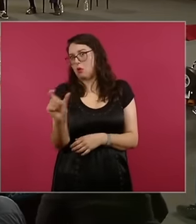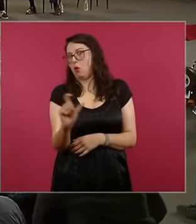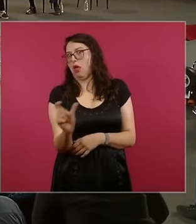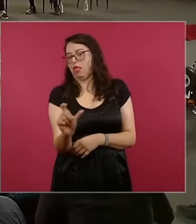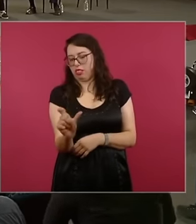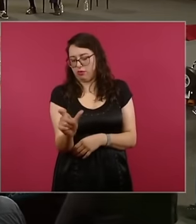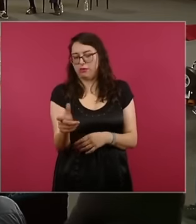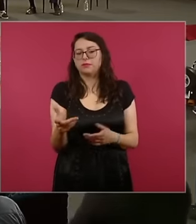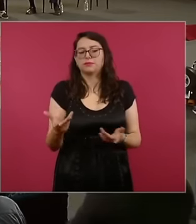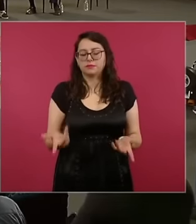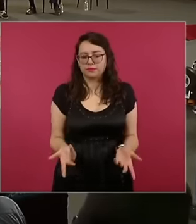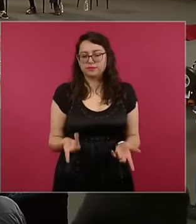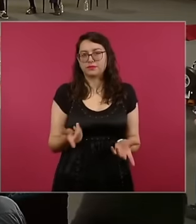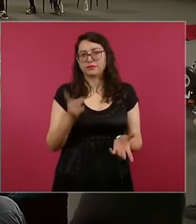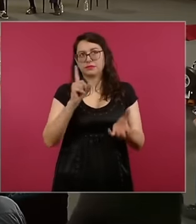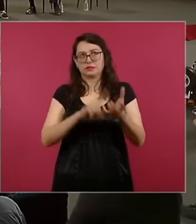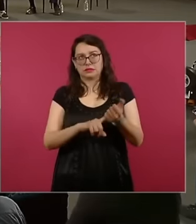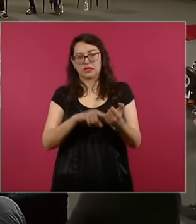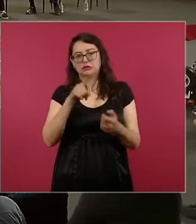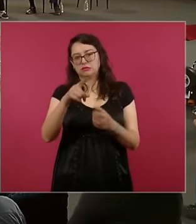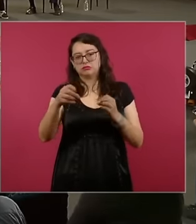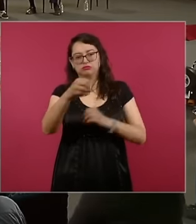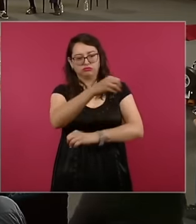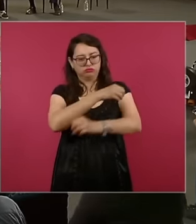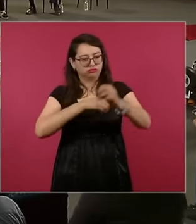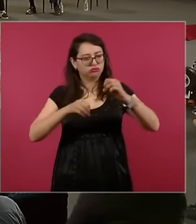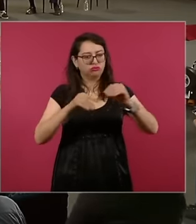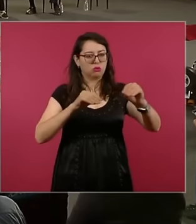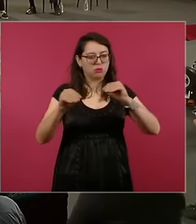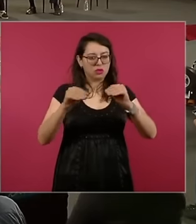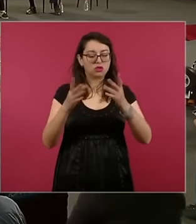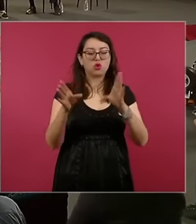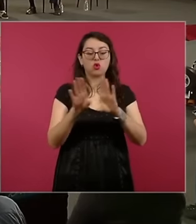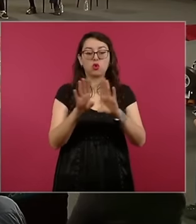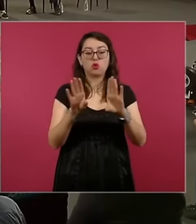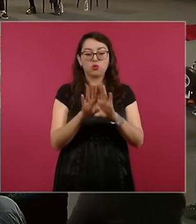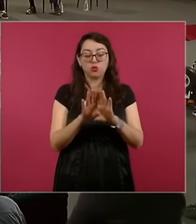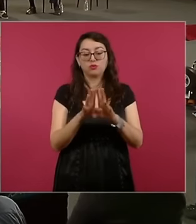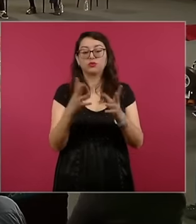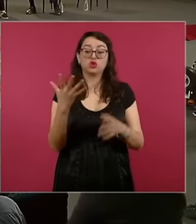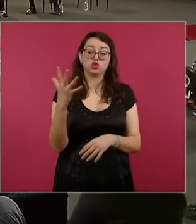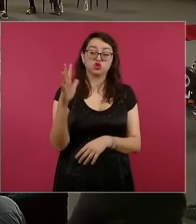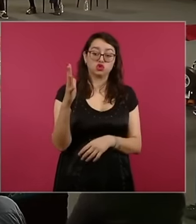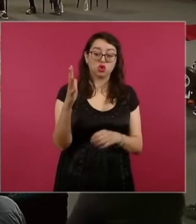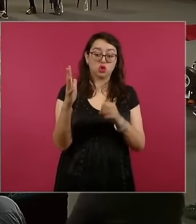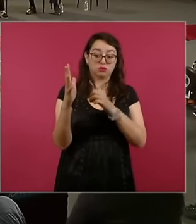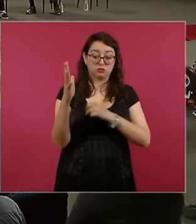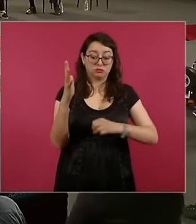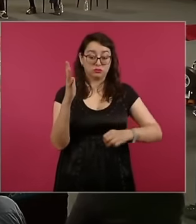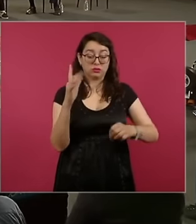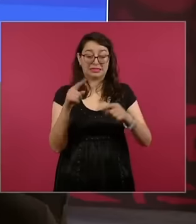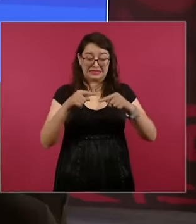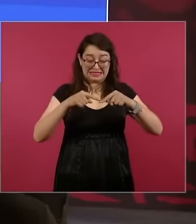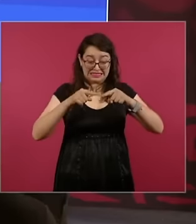Celestial mechanics that the earth eh revolves around the sun in an elliptical orbit, it is not circular so